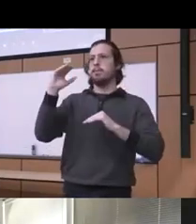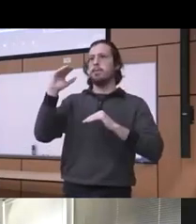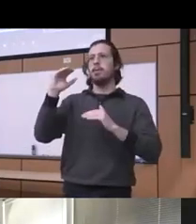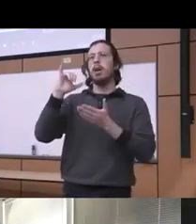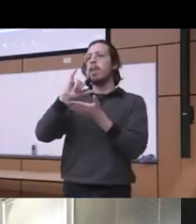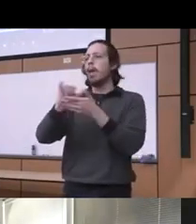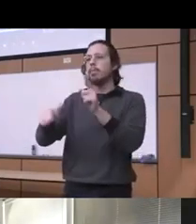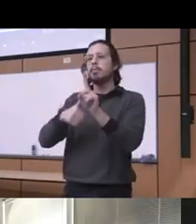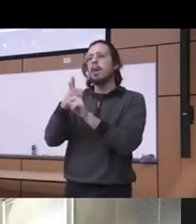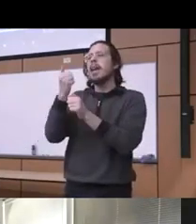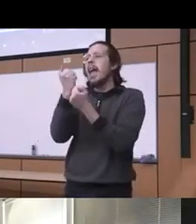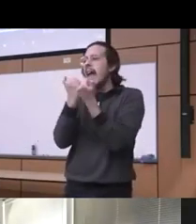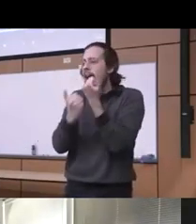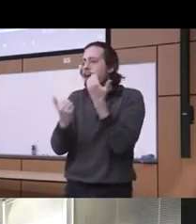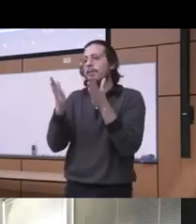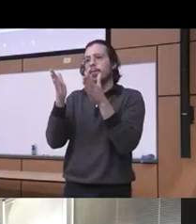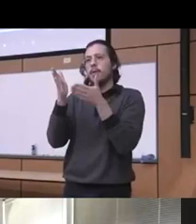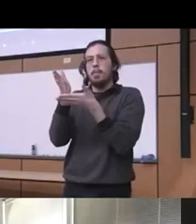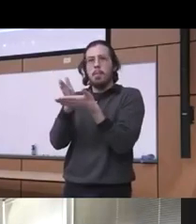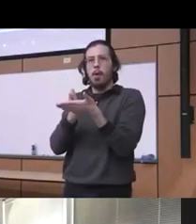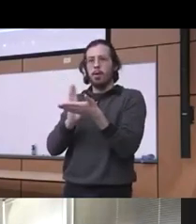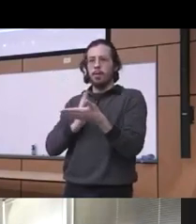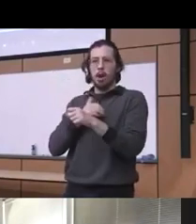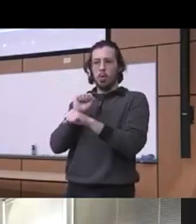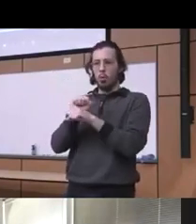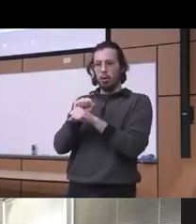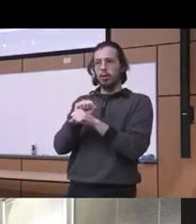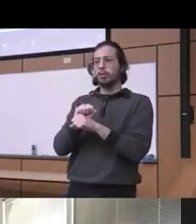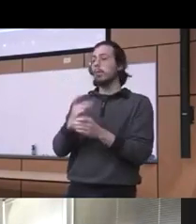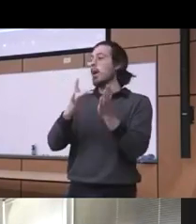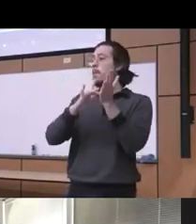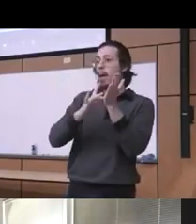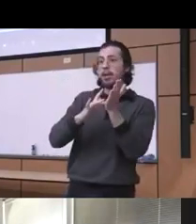of really of the work that we do I don't talk about medicine I'll talk about Psychiatry medicine